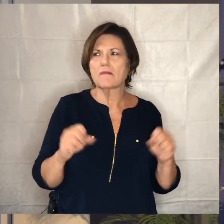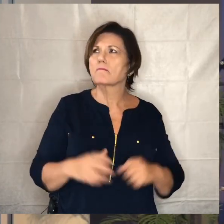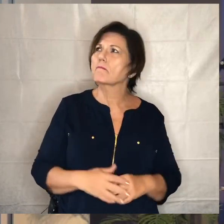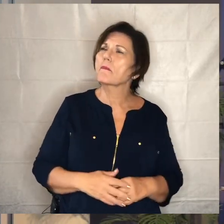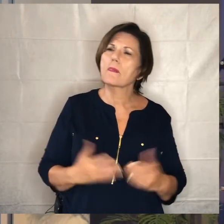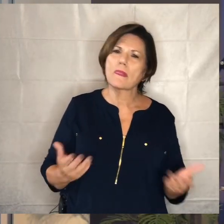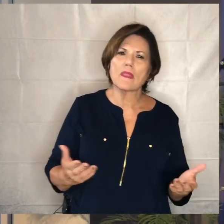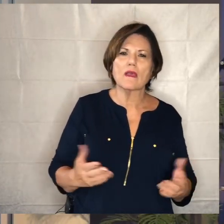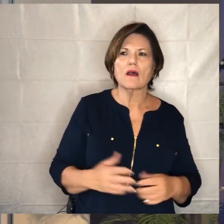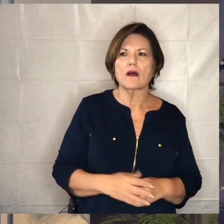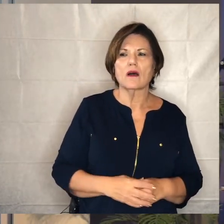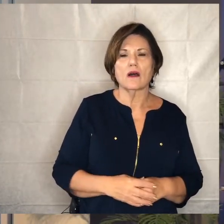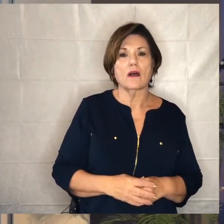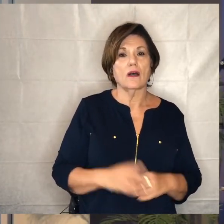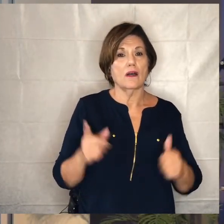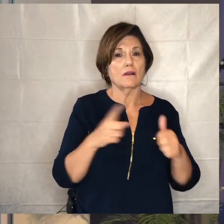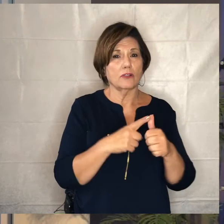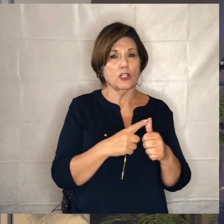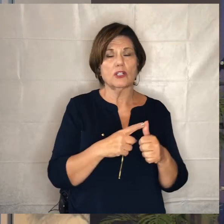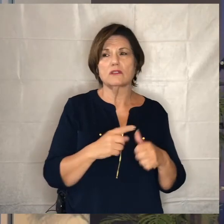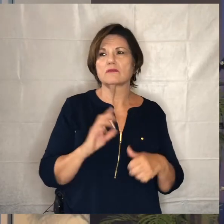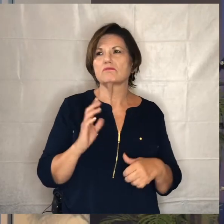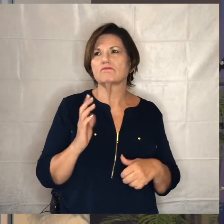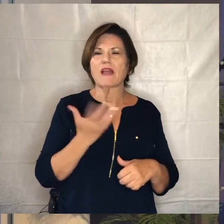let me just go first to our corporate worship experience